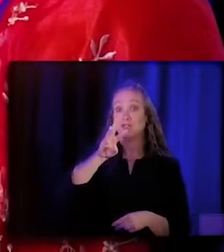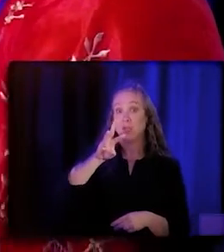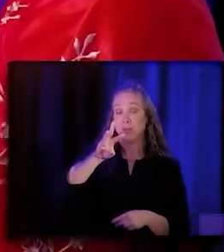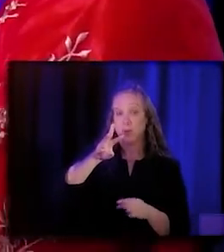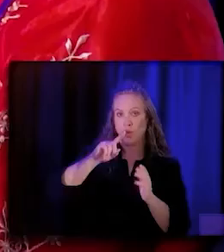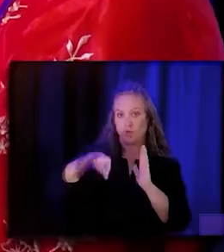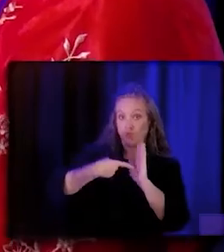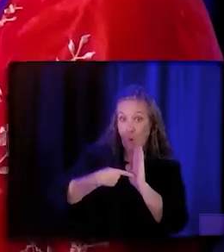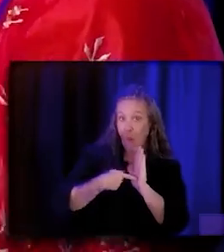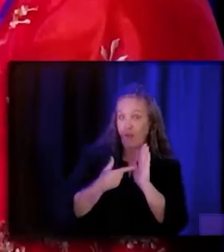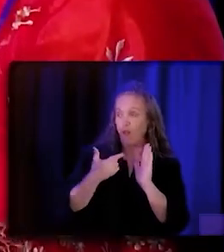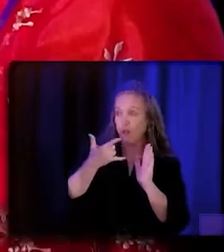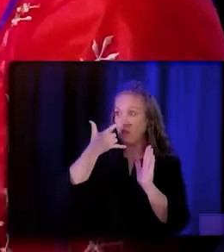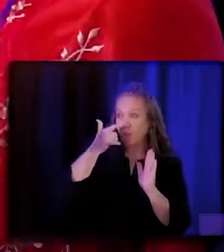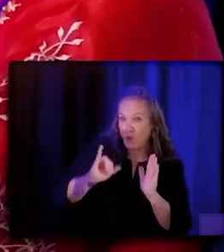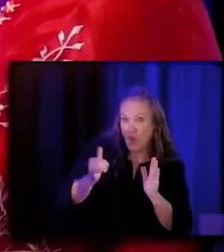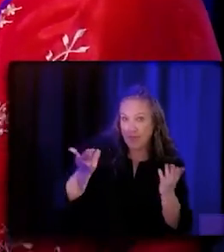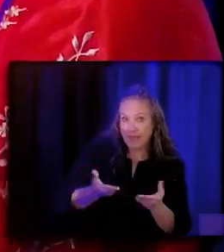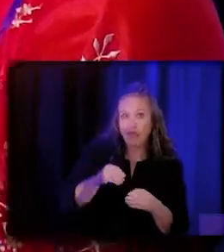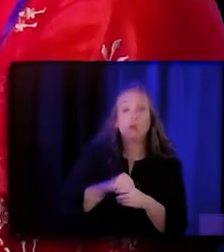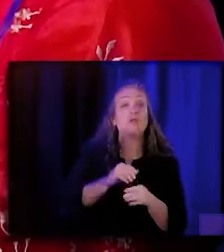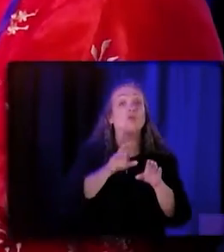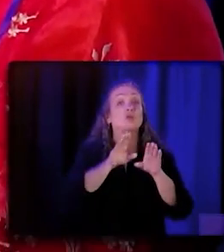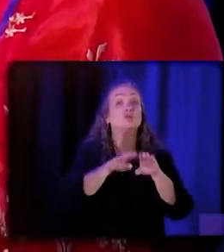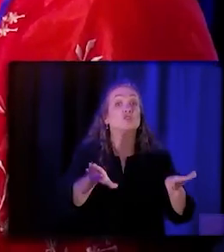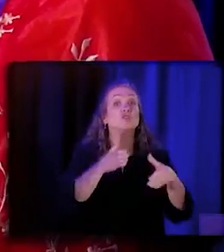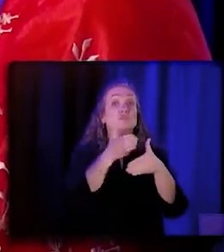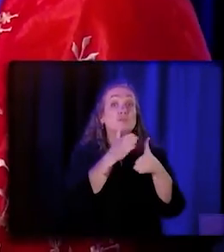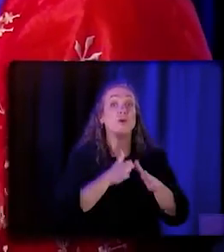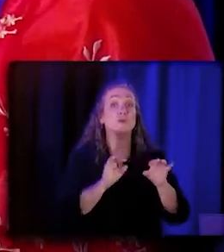what does that look like? Well, the Children's Partnership really framed it for me.